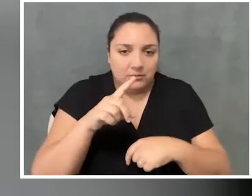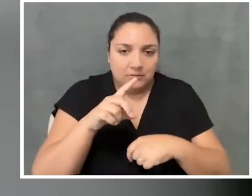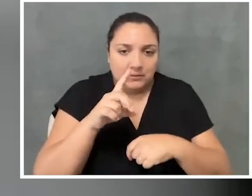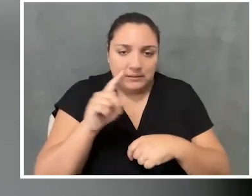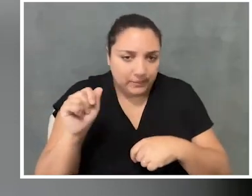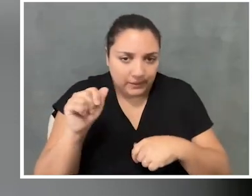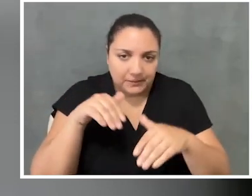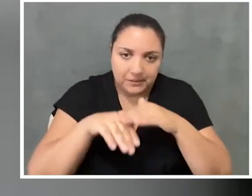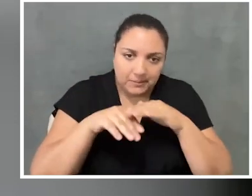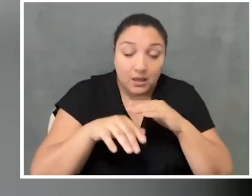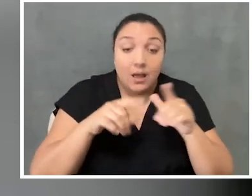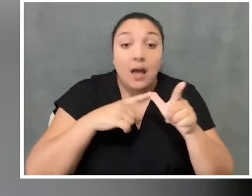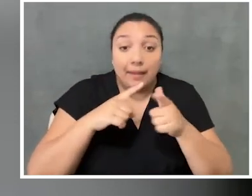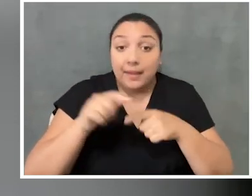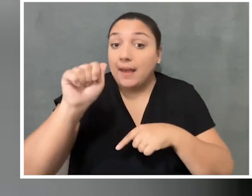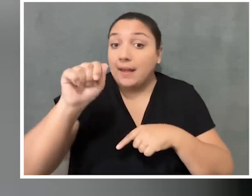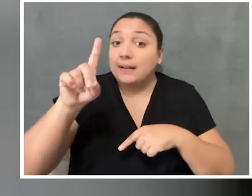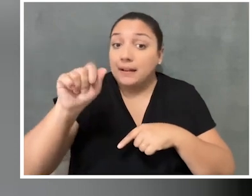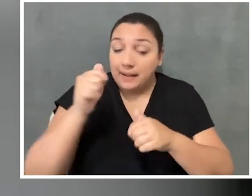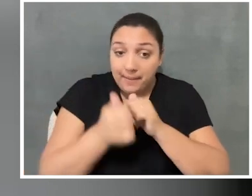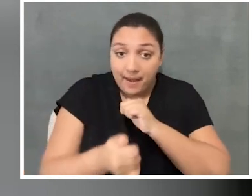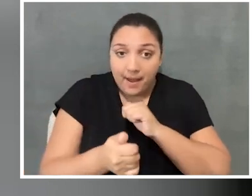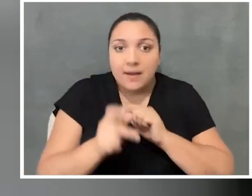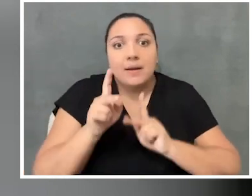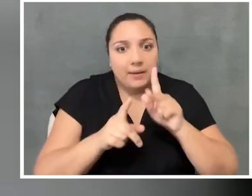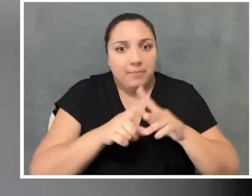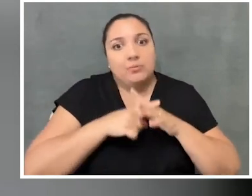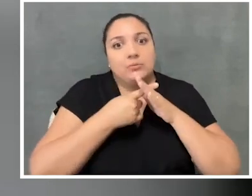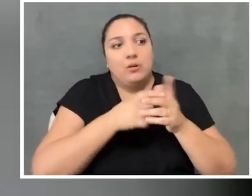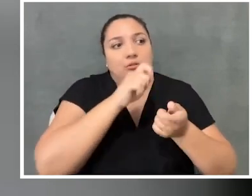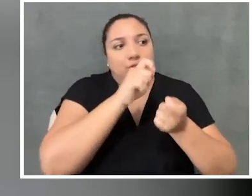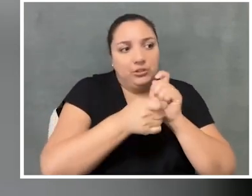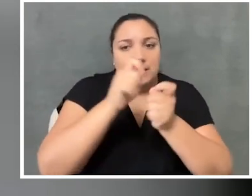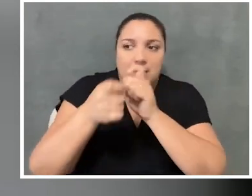and folks started to have to make changes. And, you know, newer buildings